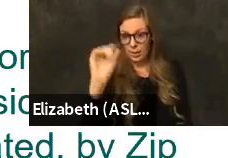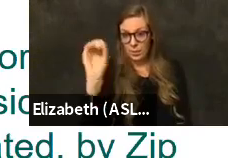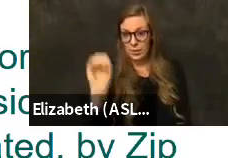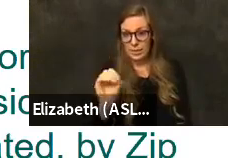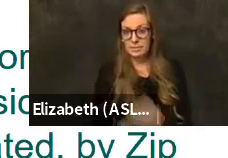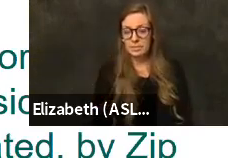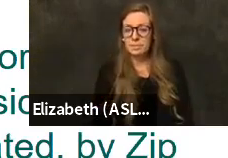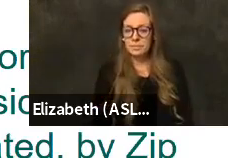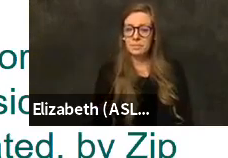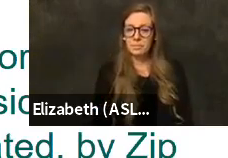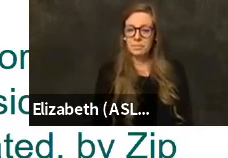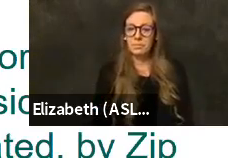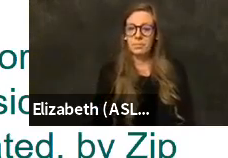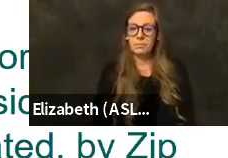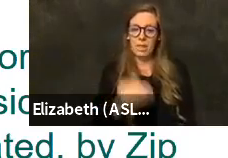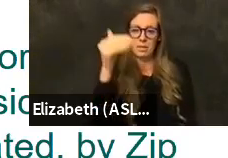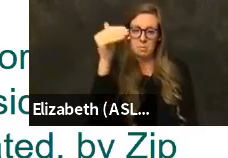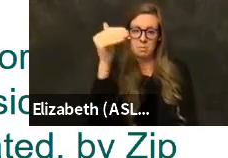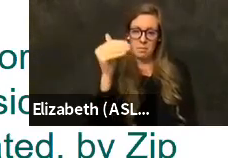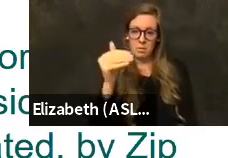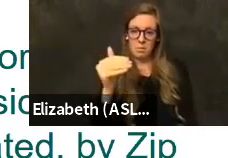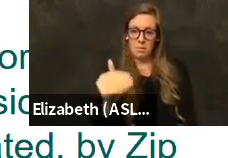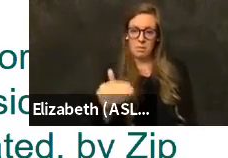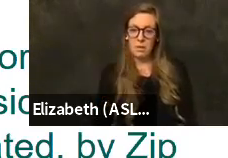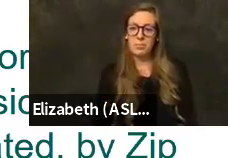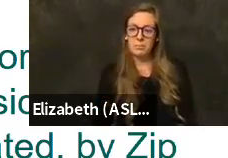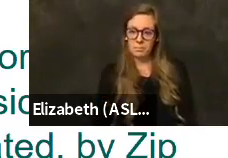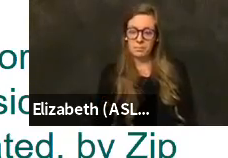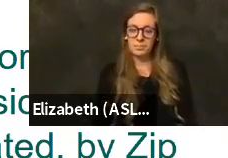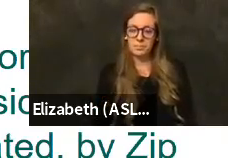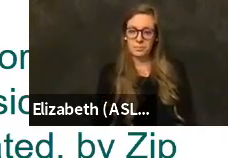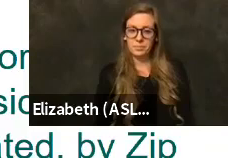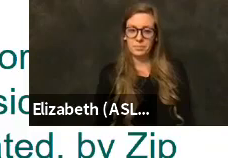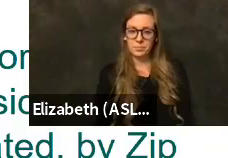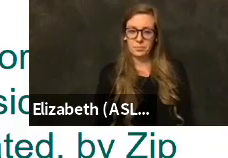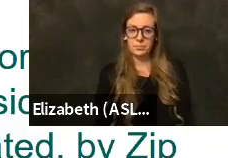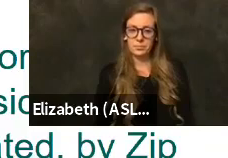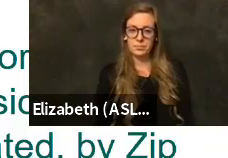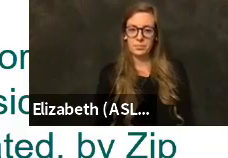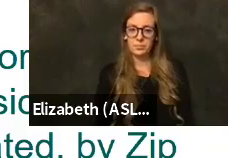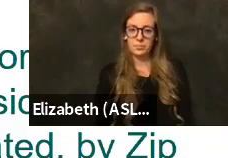19 percent in Kenwood, 18 percent of our vaccine so far, but